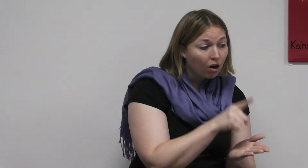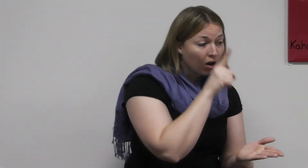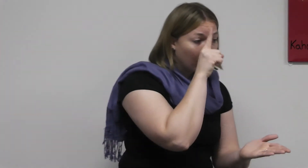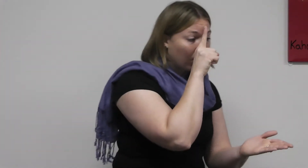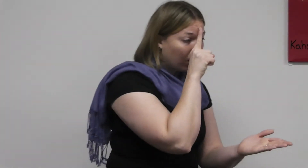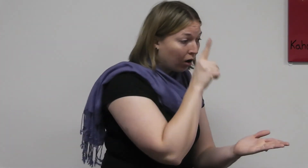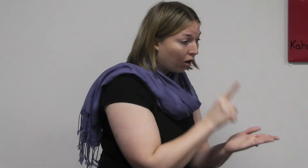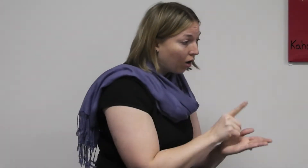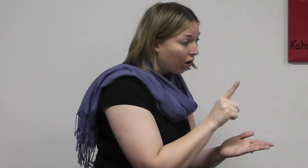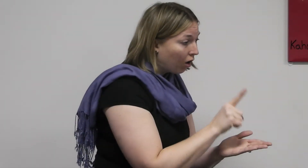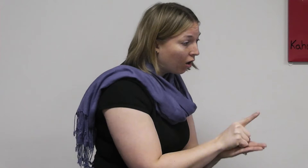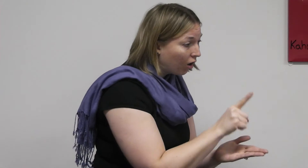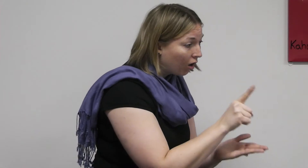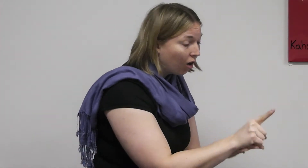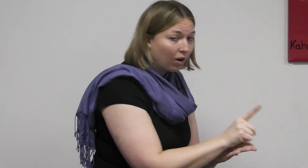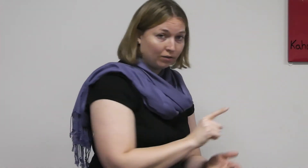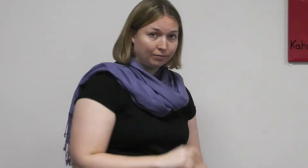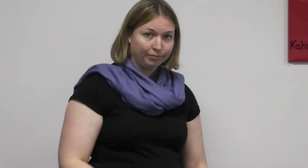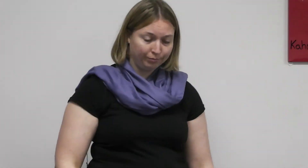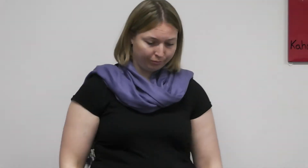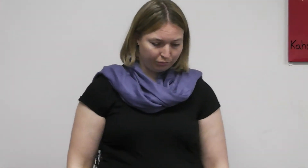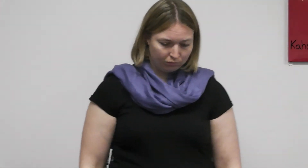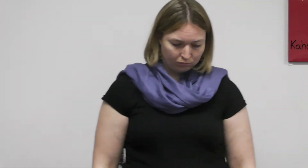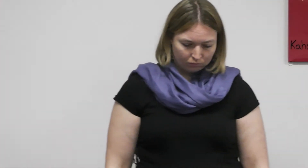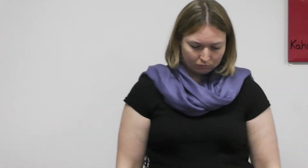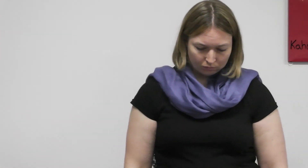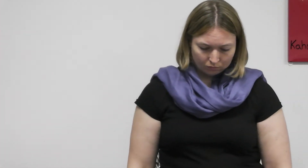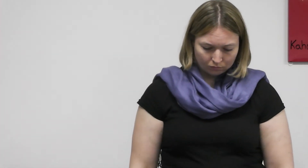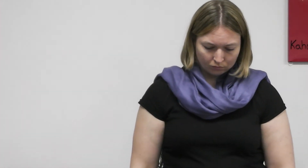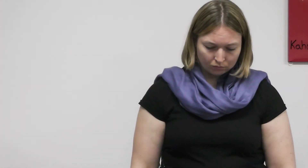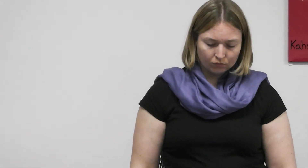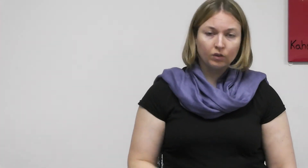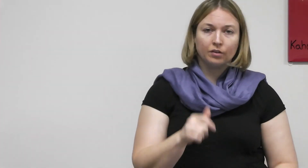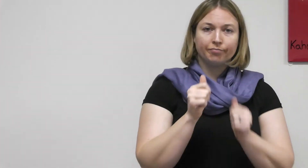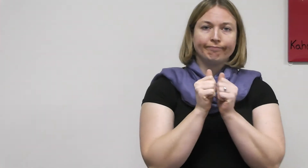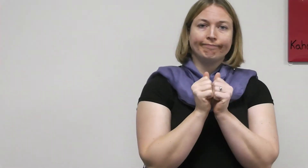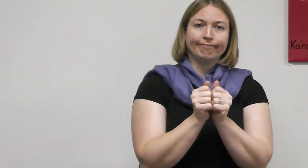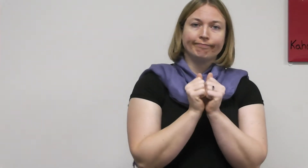GO-STEADY/BE-TOGETHER